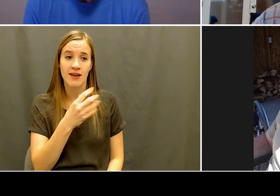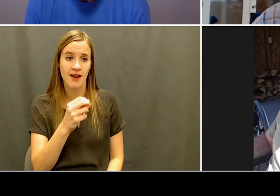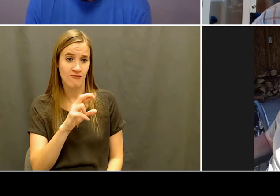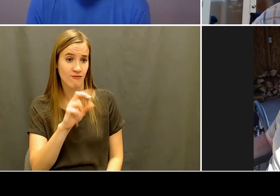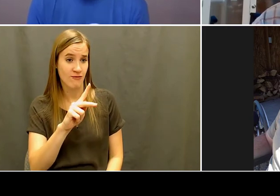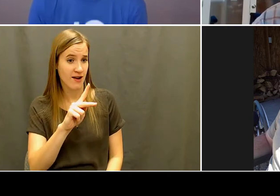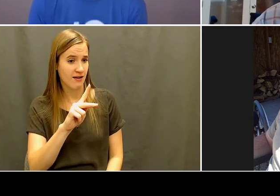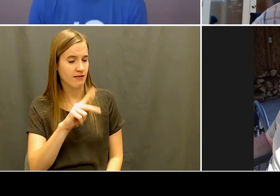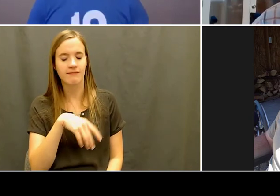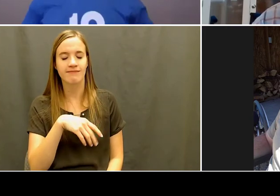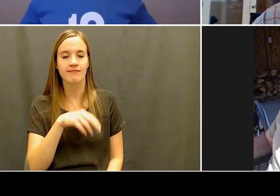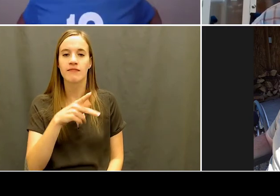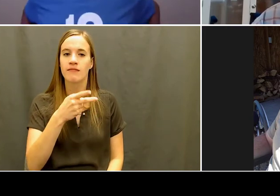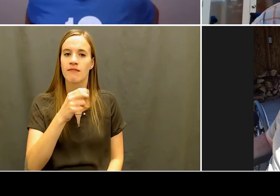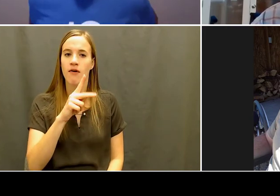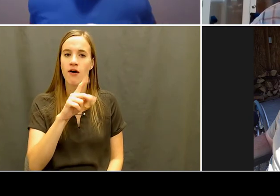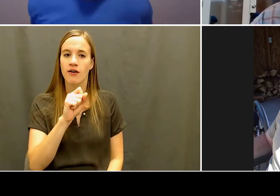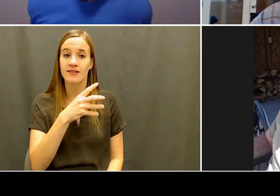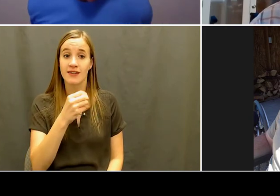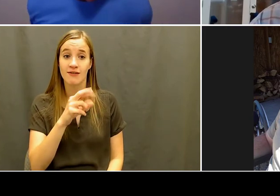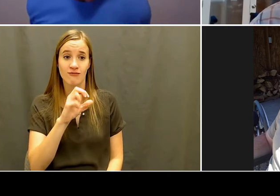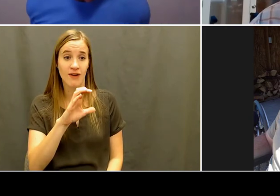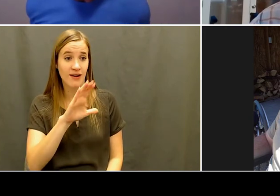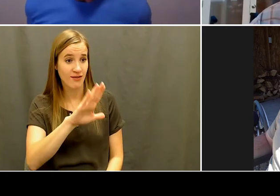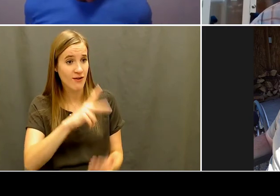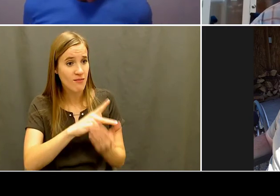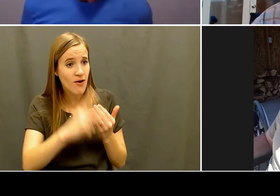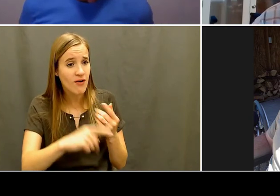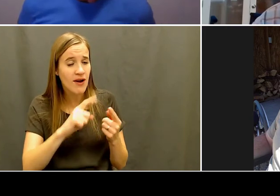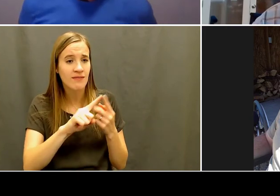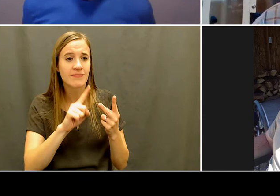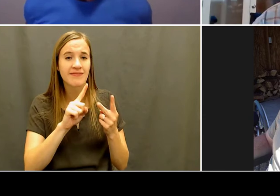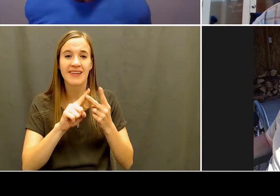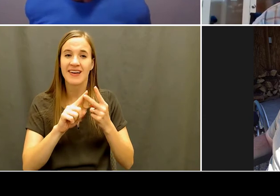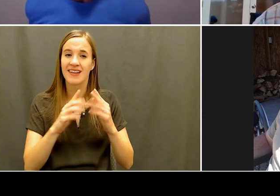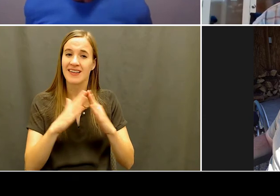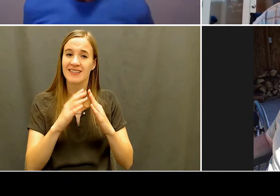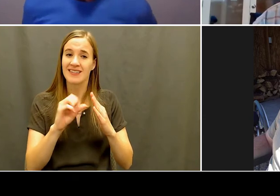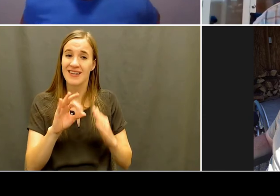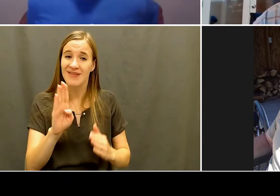other ADA folks, Bobby and Kelly over the years, I think